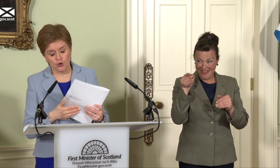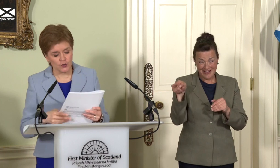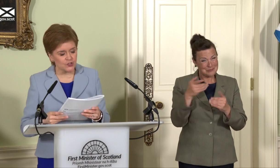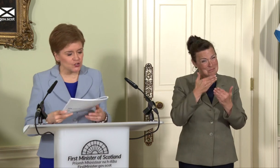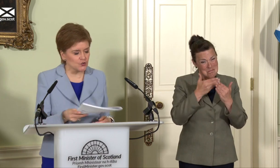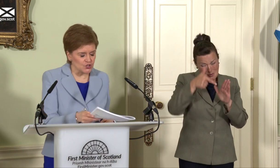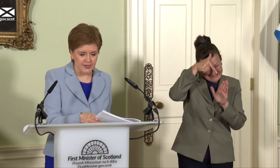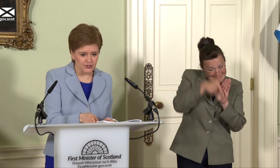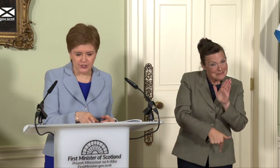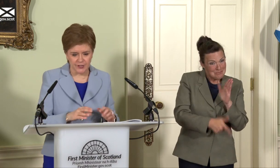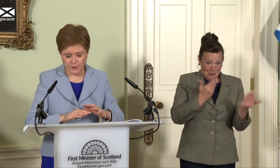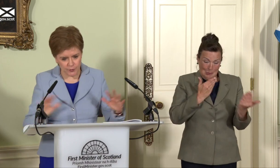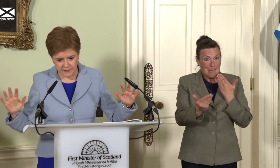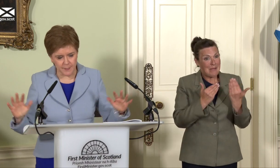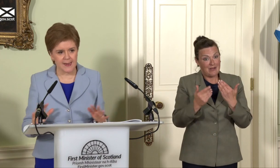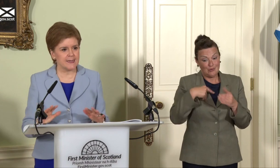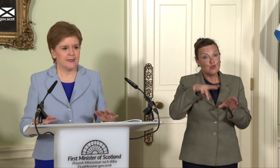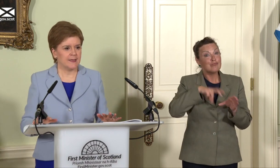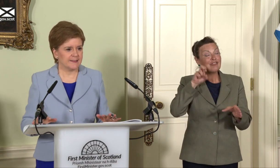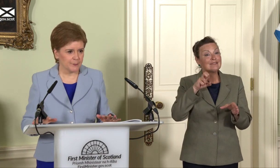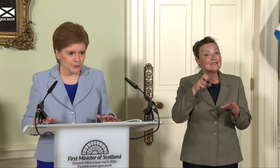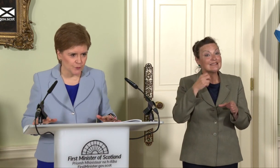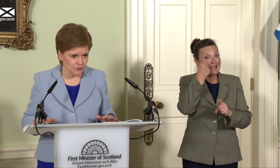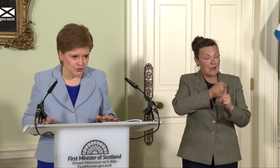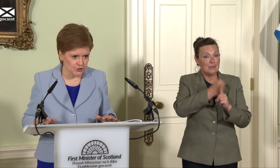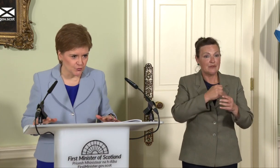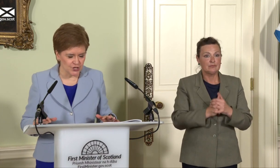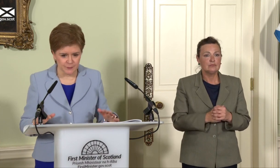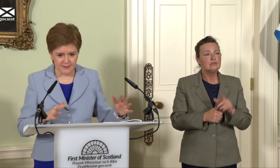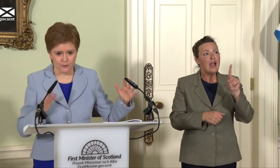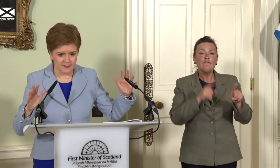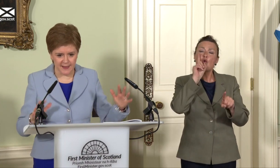So, constitutional change, the world has many examples of constitutional change. It is often said,